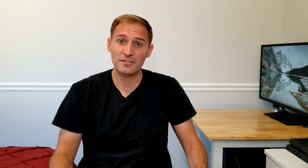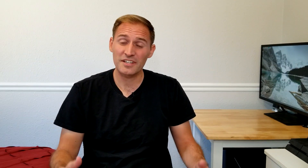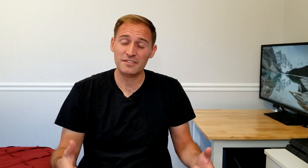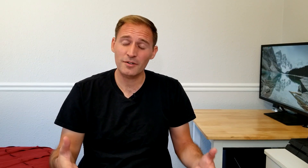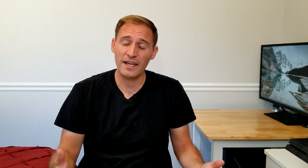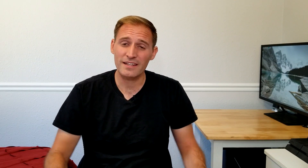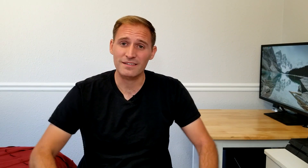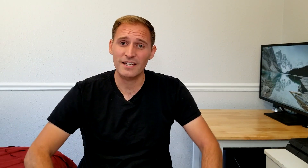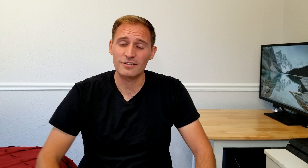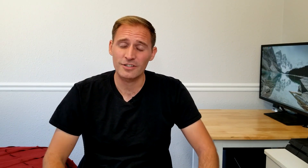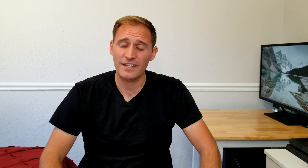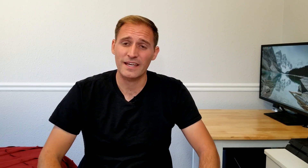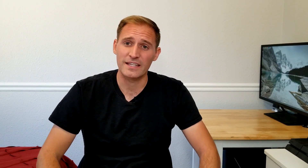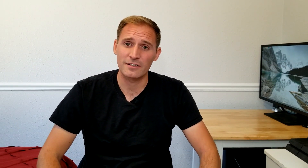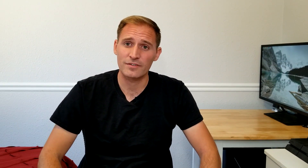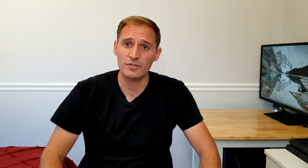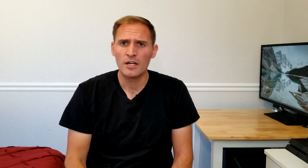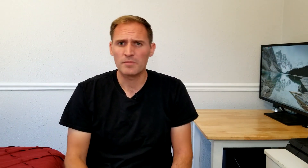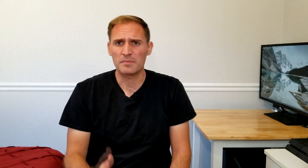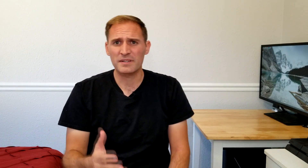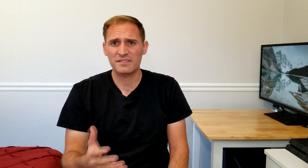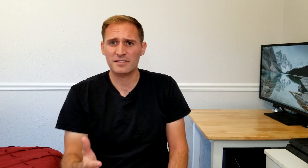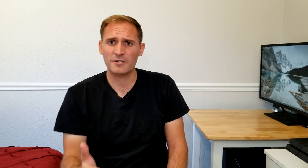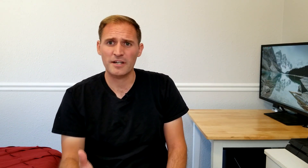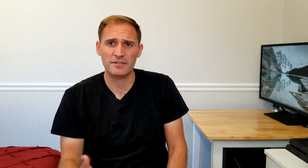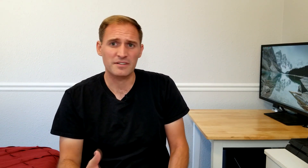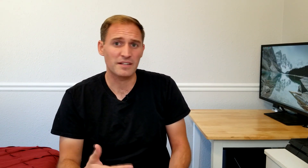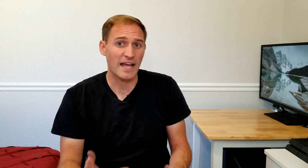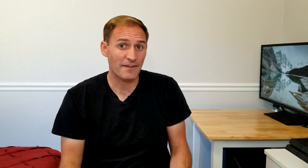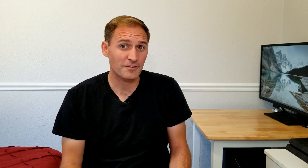So let’s go ahead and take a look at that interview, but please stick around until after